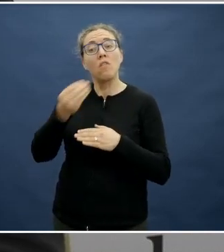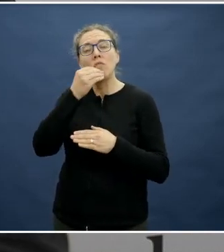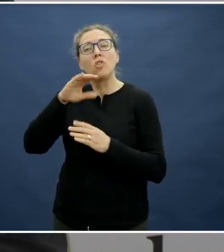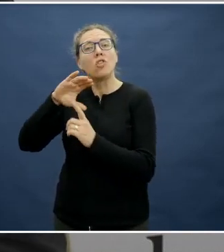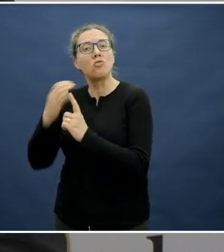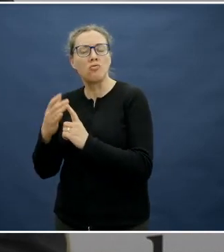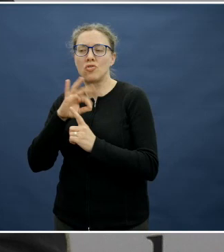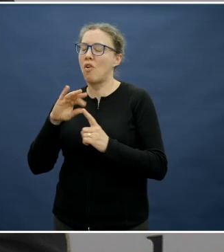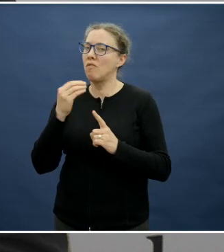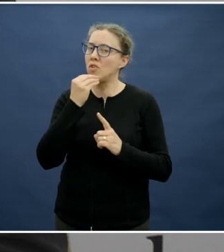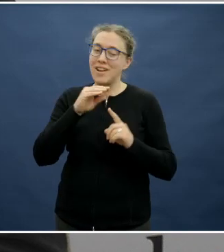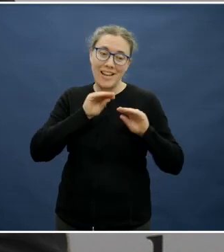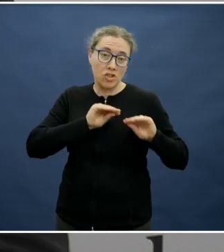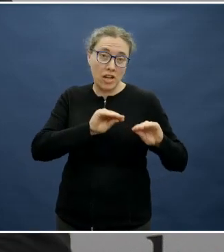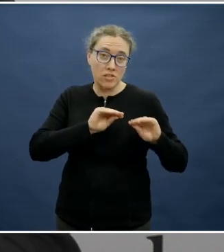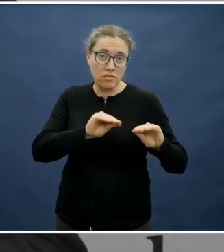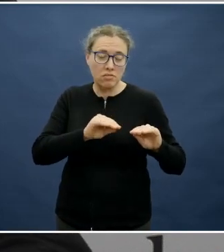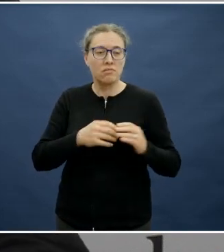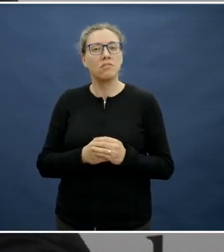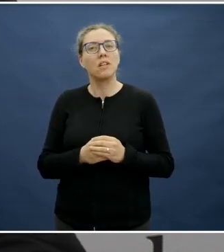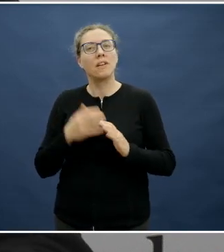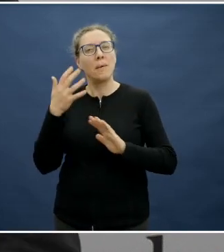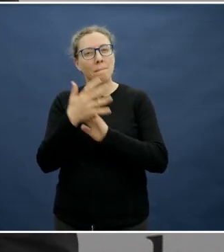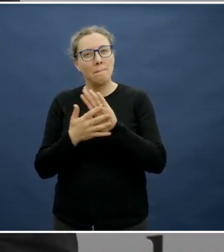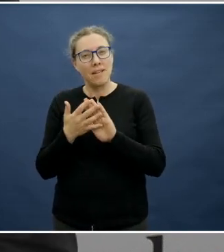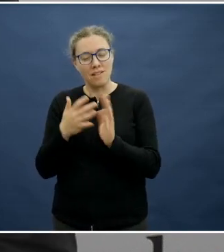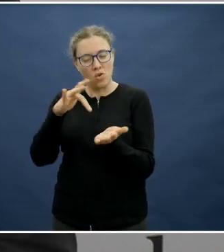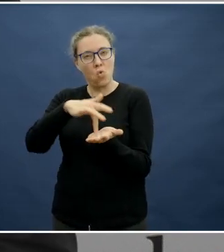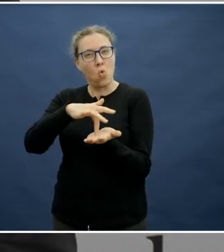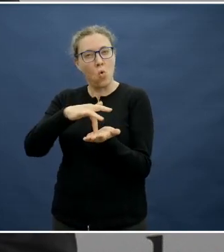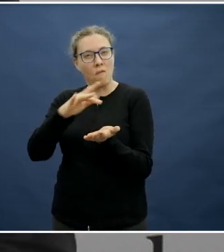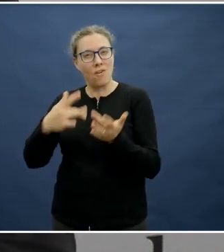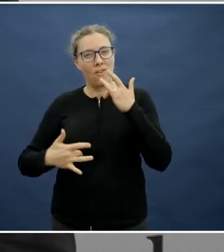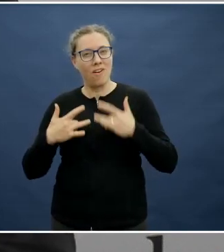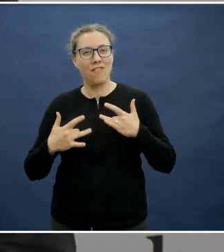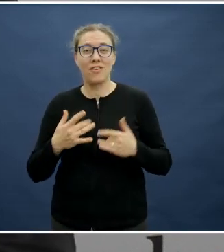It's about allowing food to be central to life and really focused on encouraging people